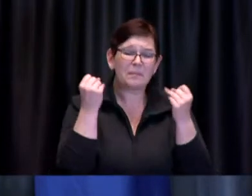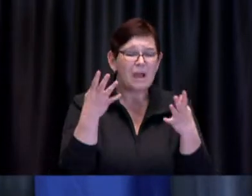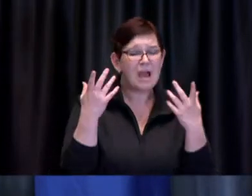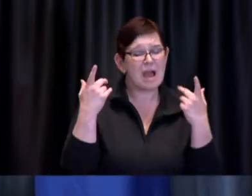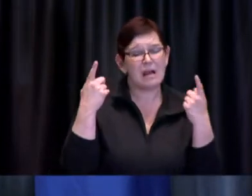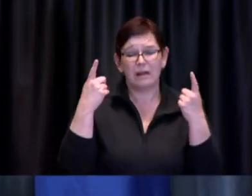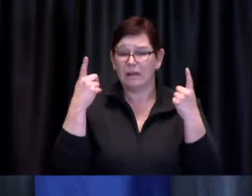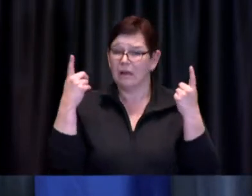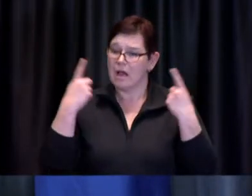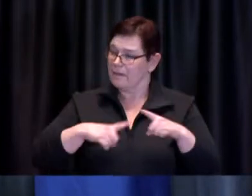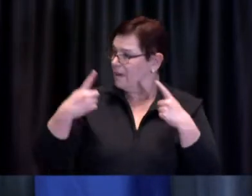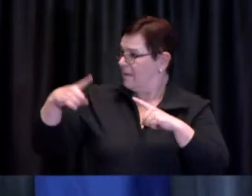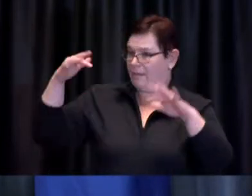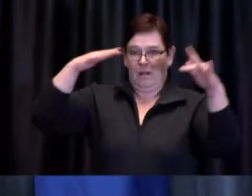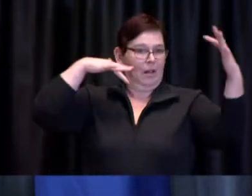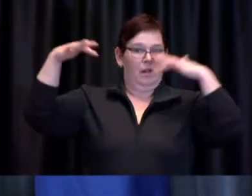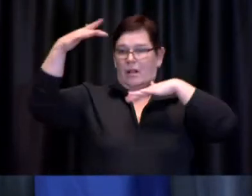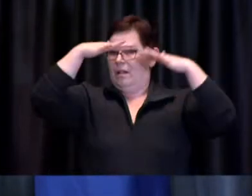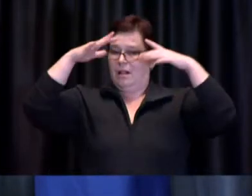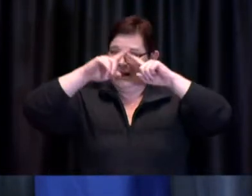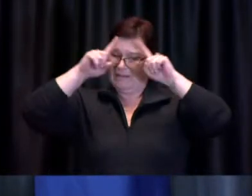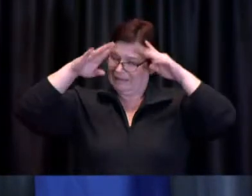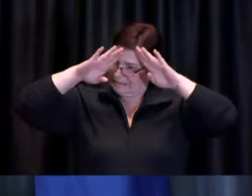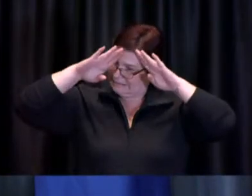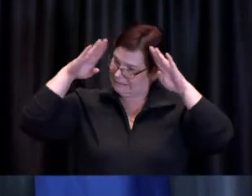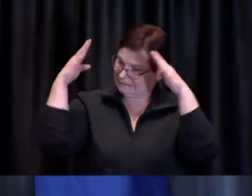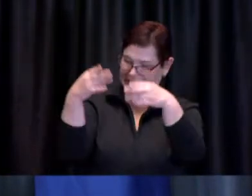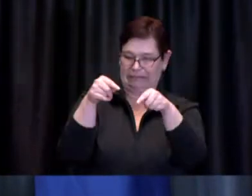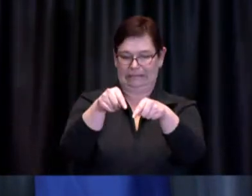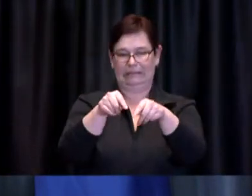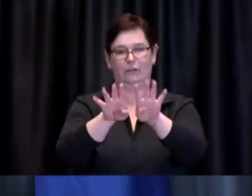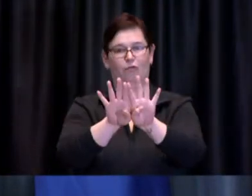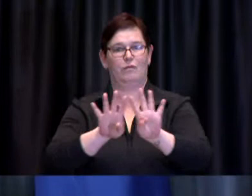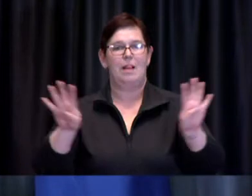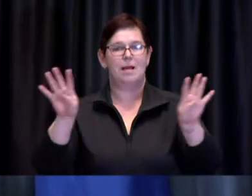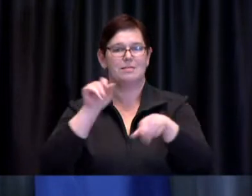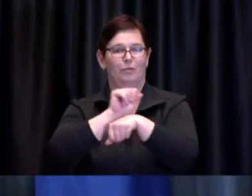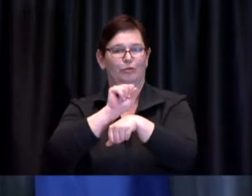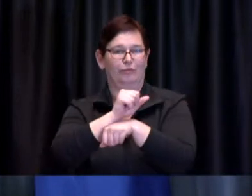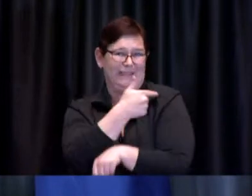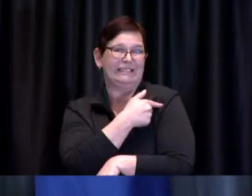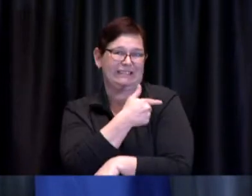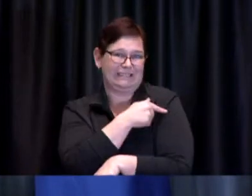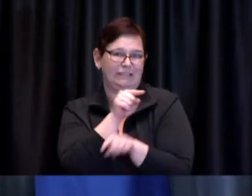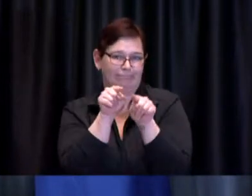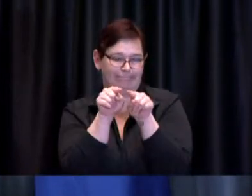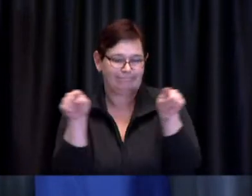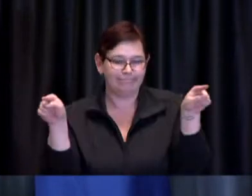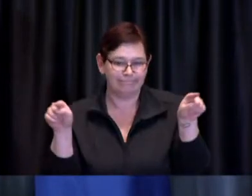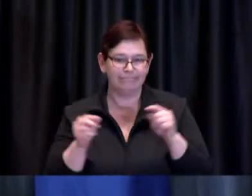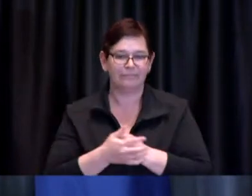and their families and households such that we can best address the spread of COVID-19 both in